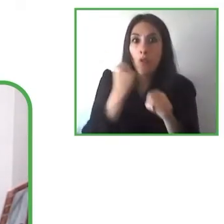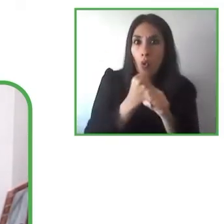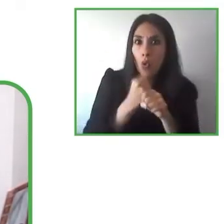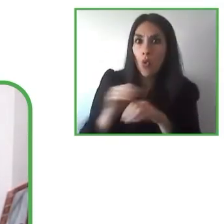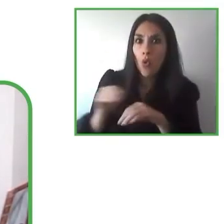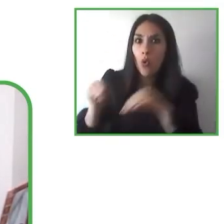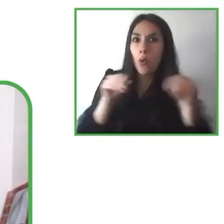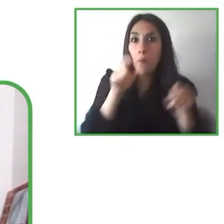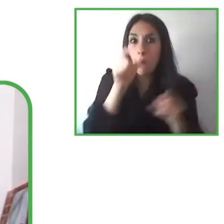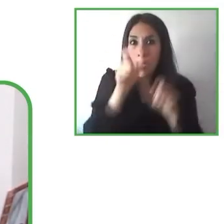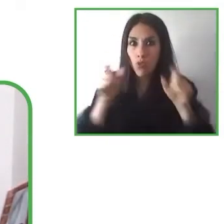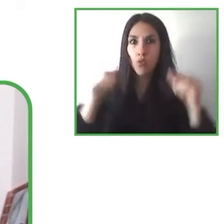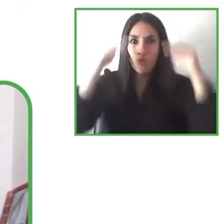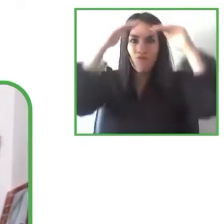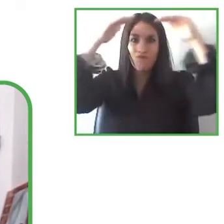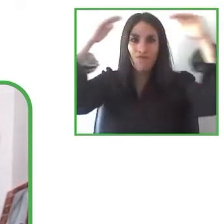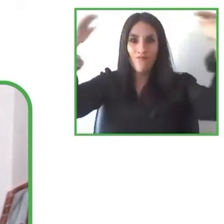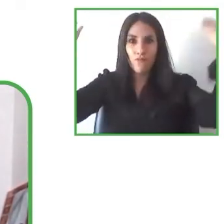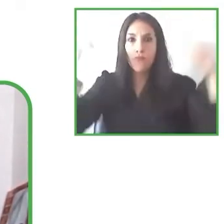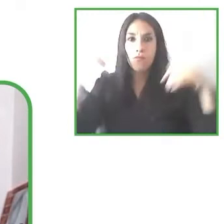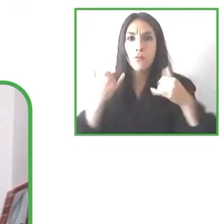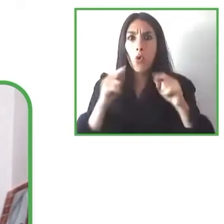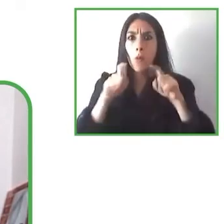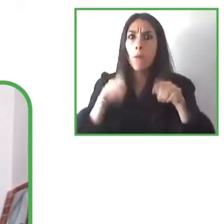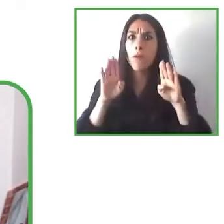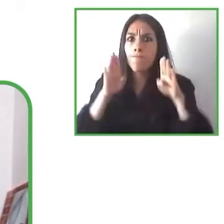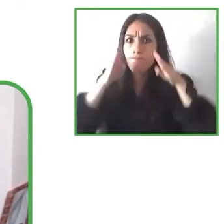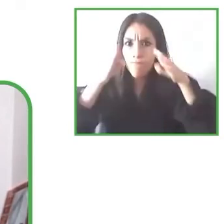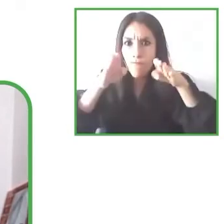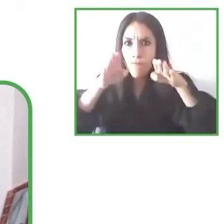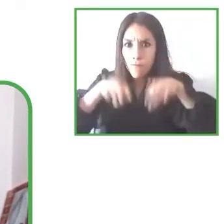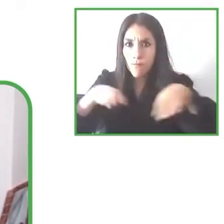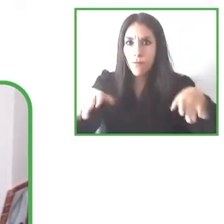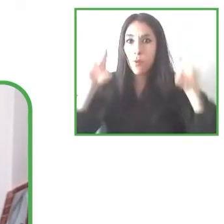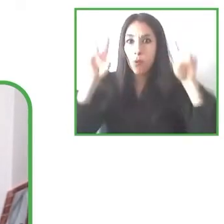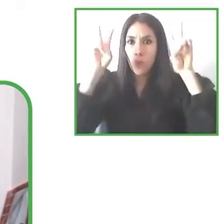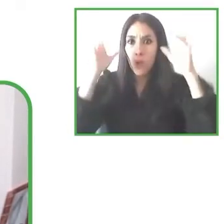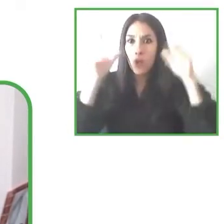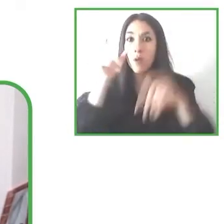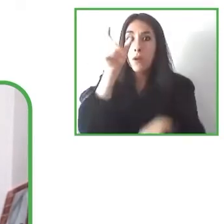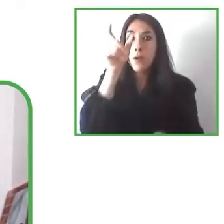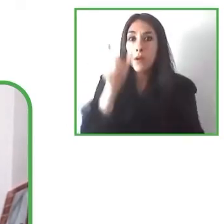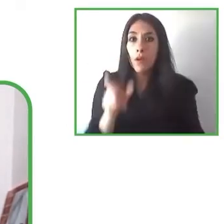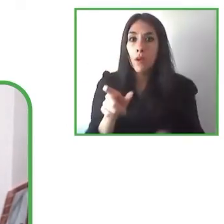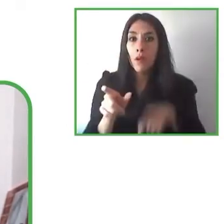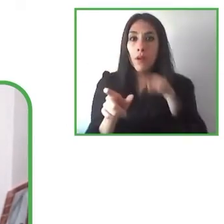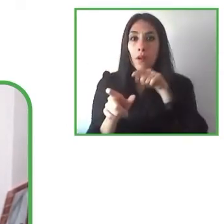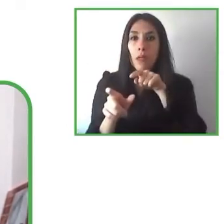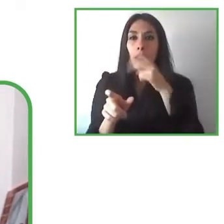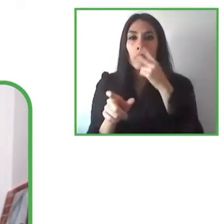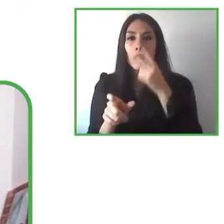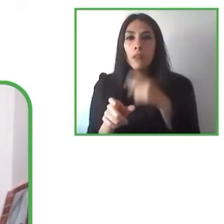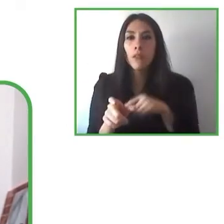have been focused in children mainly and this part of, we have to think